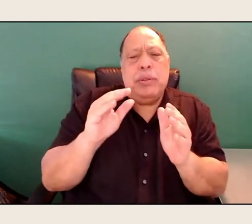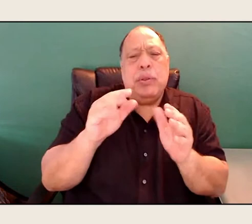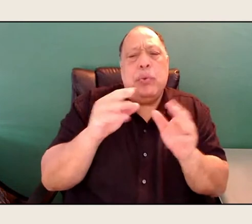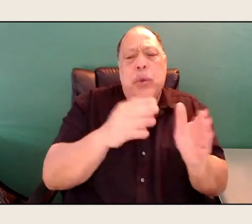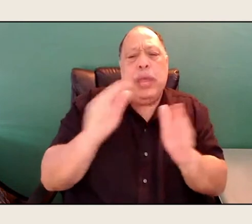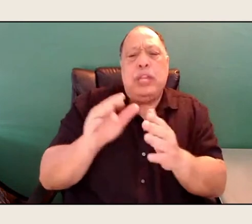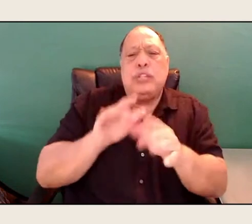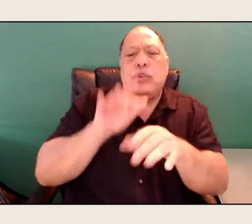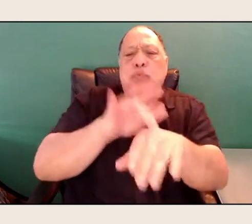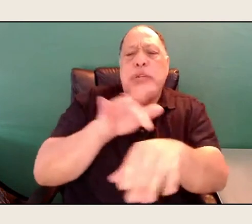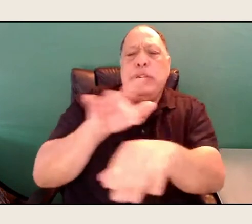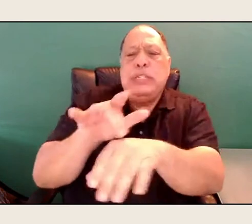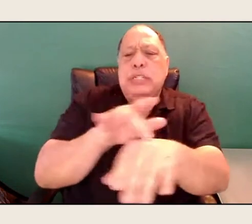it's the poem that lasts.